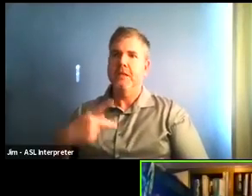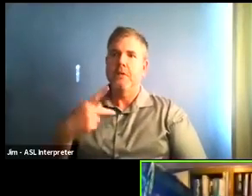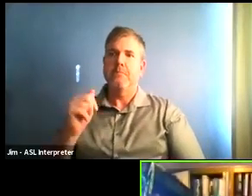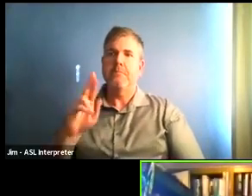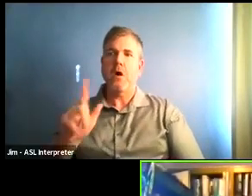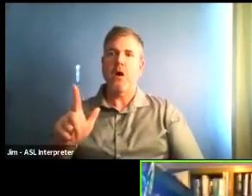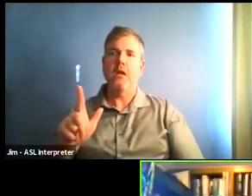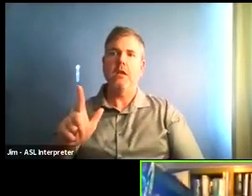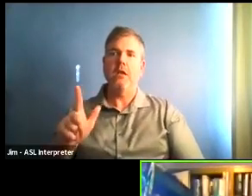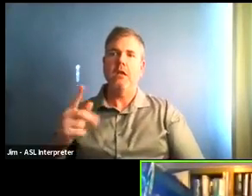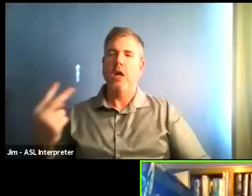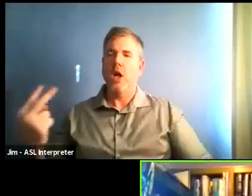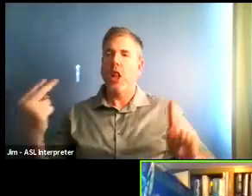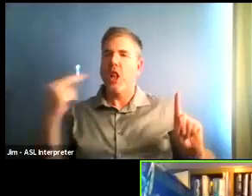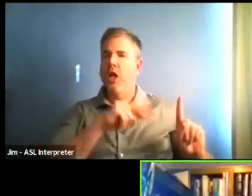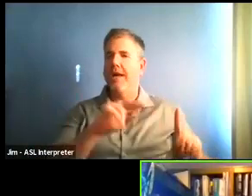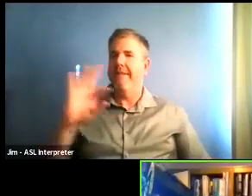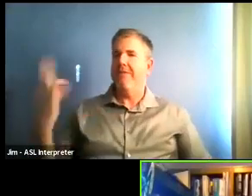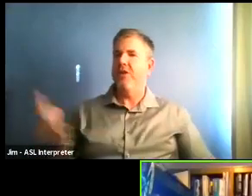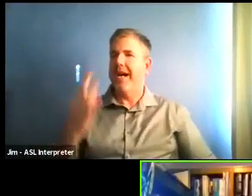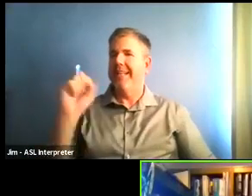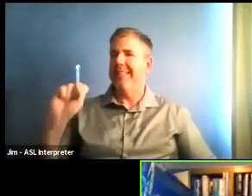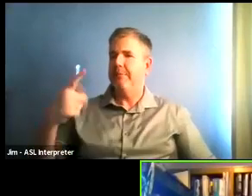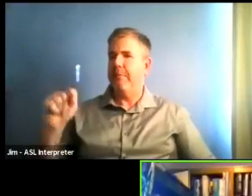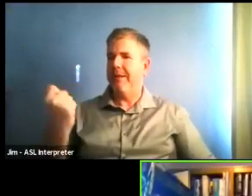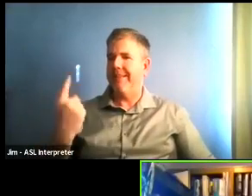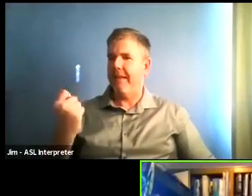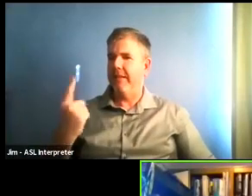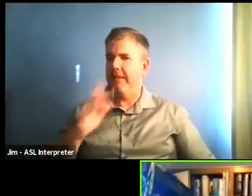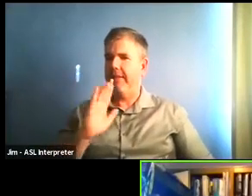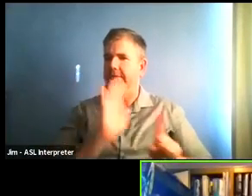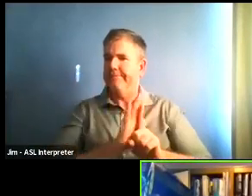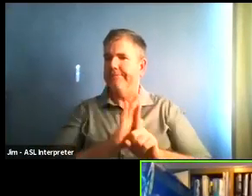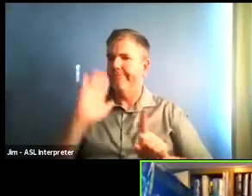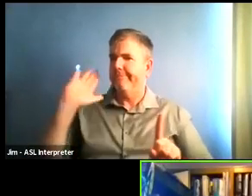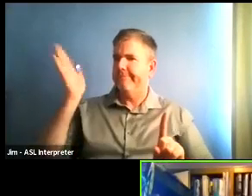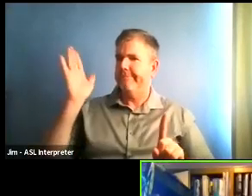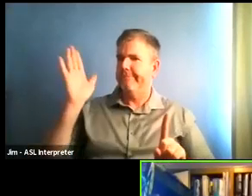as to showing how our comparison with another agricultural and tourist